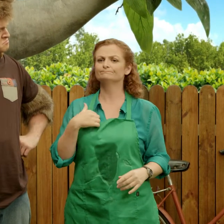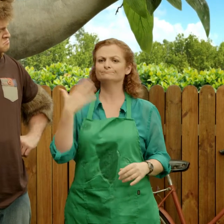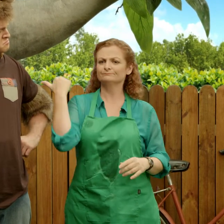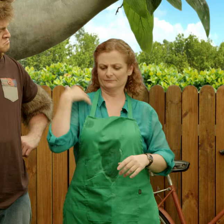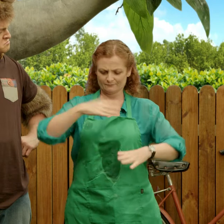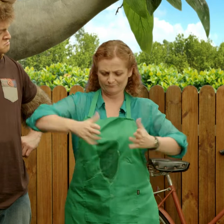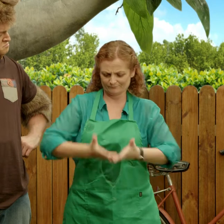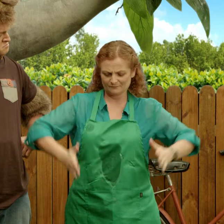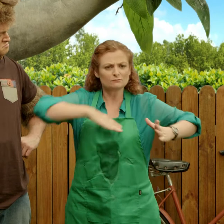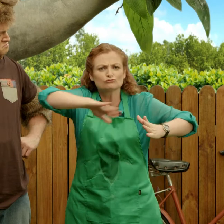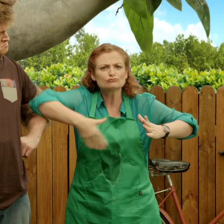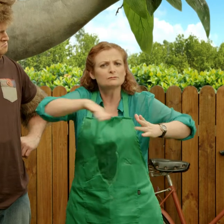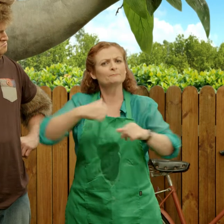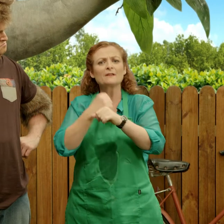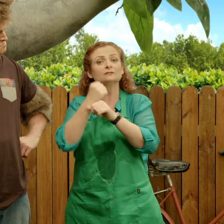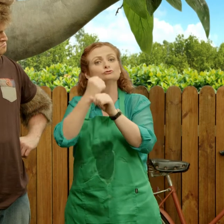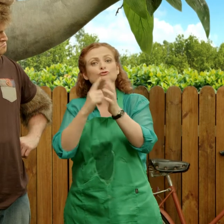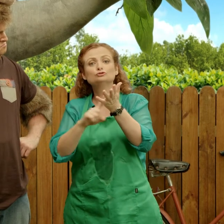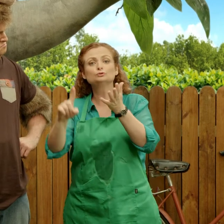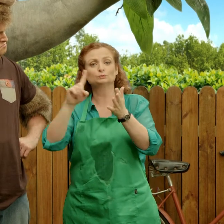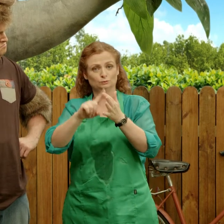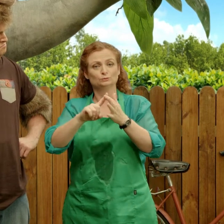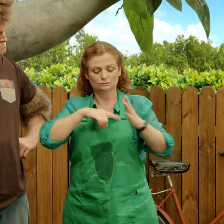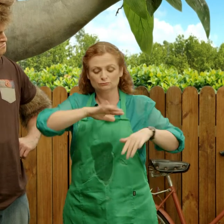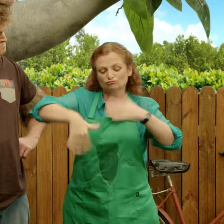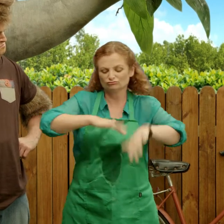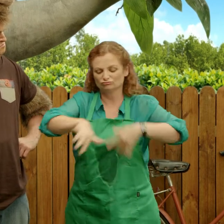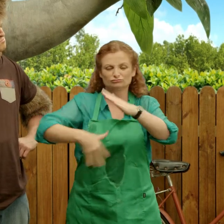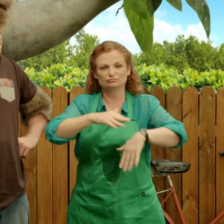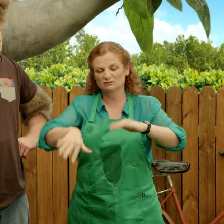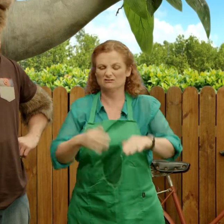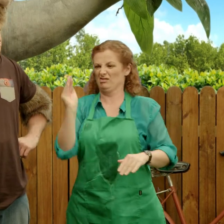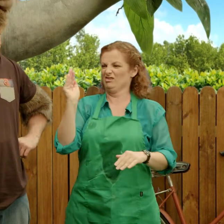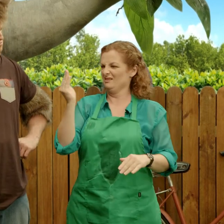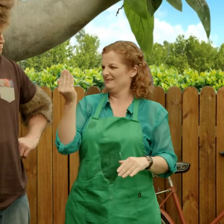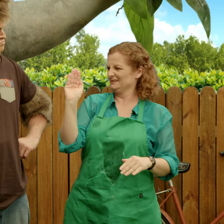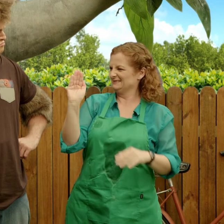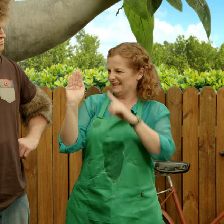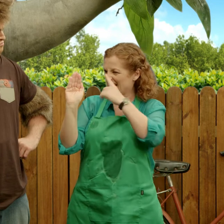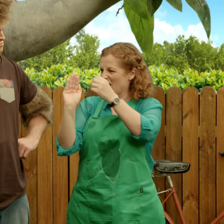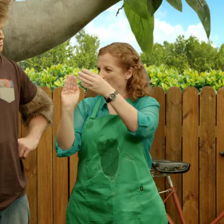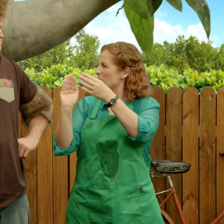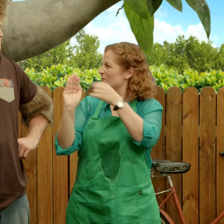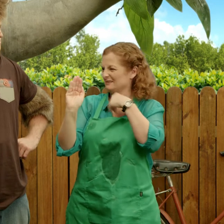Like this morning when I was making glue, my fingers were sticking together.